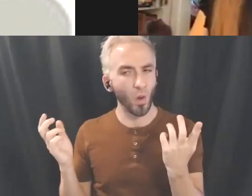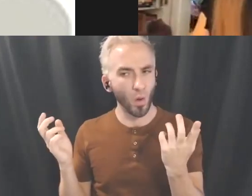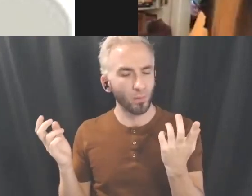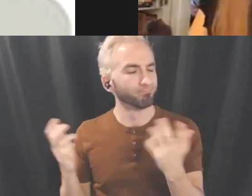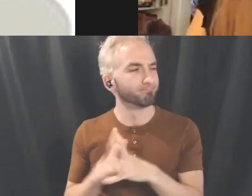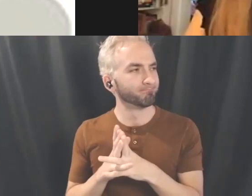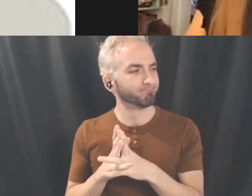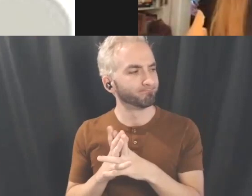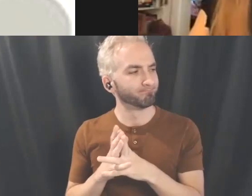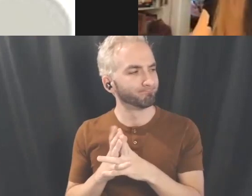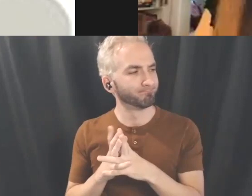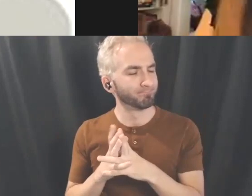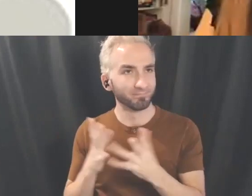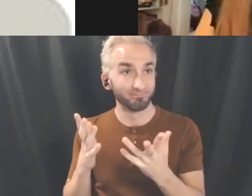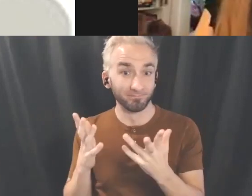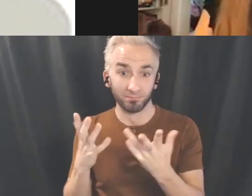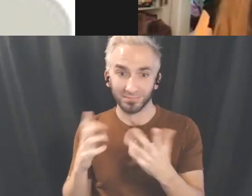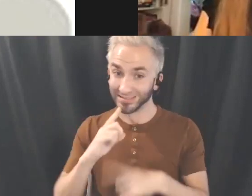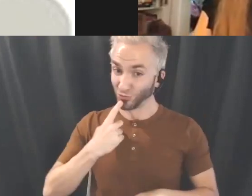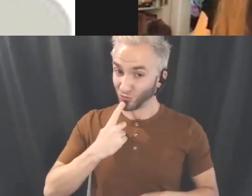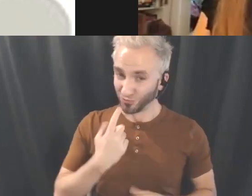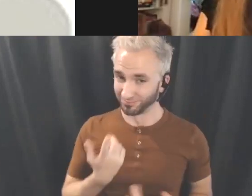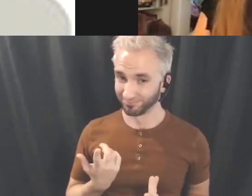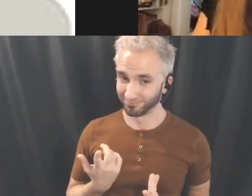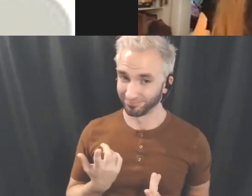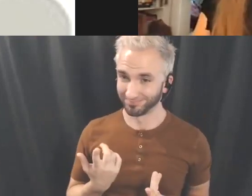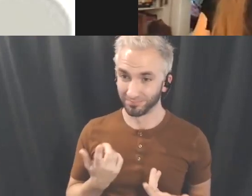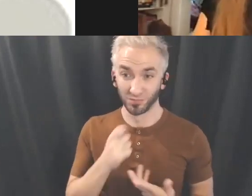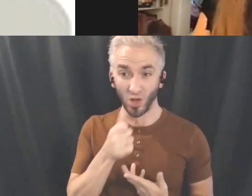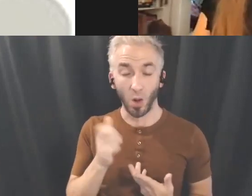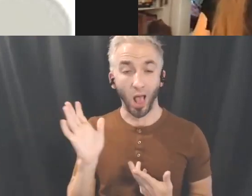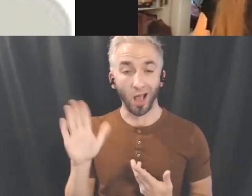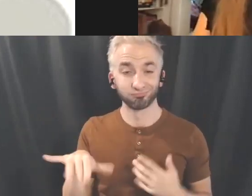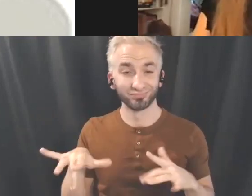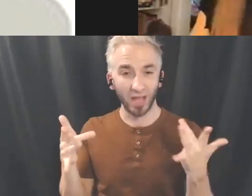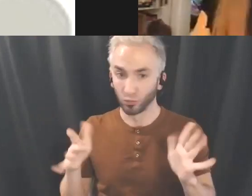been a thing and just to continue to recognize